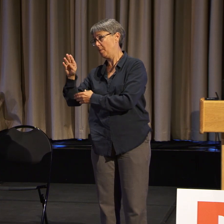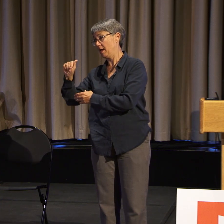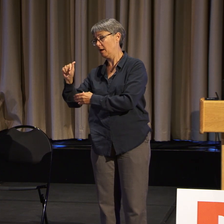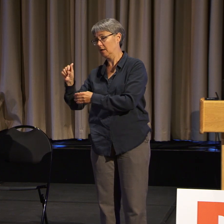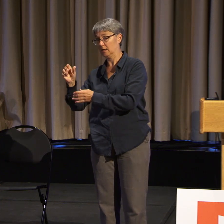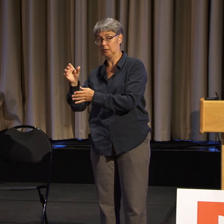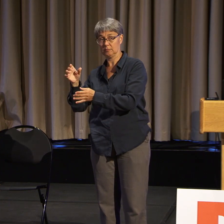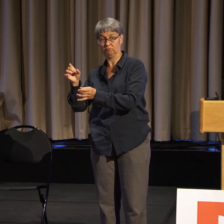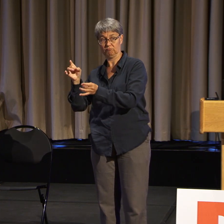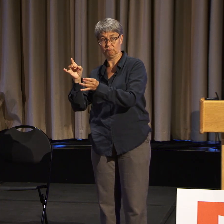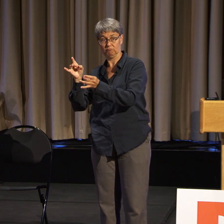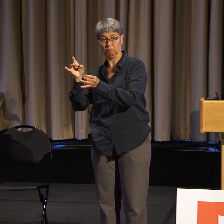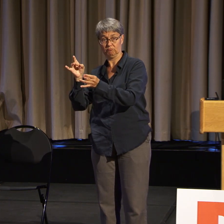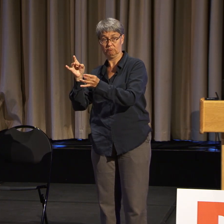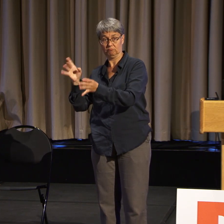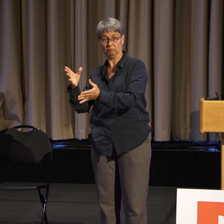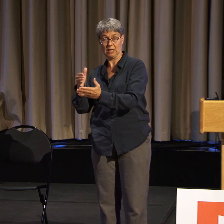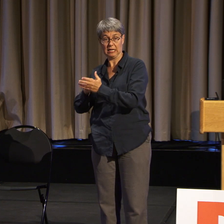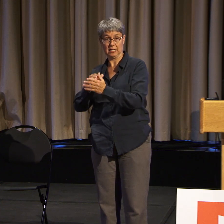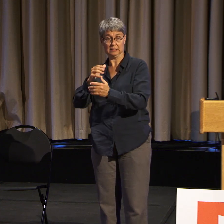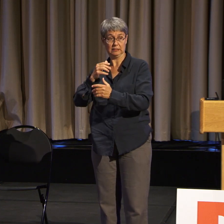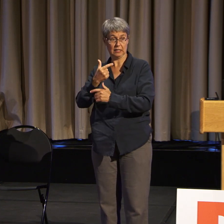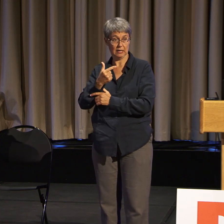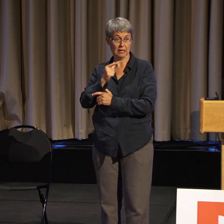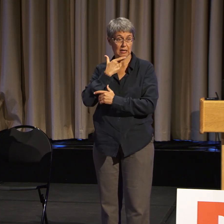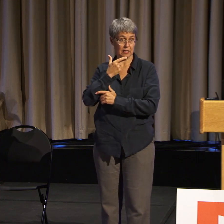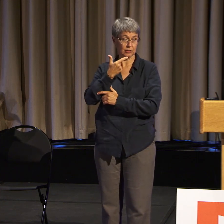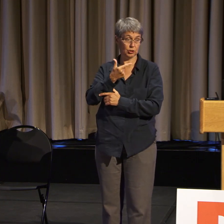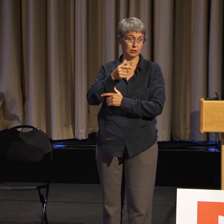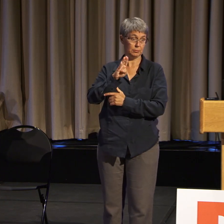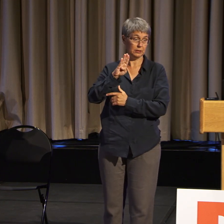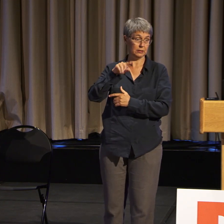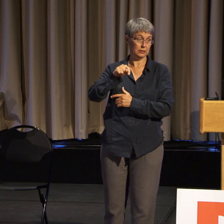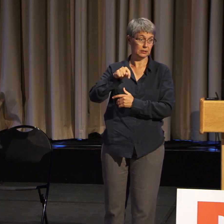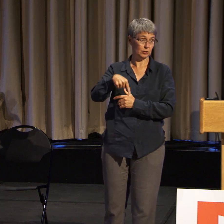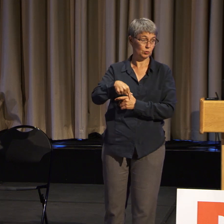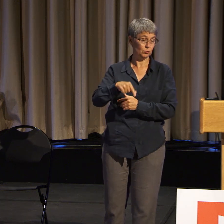any of those phobias against the LGBTQ community.